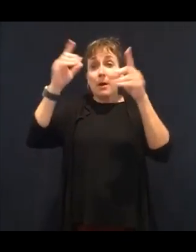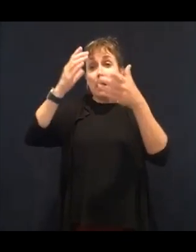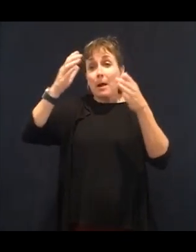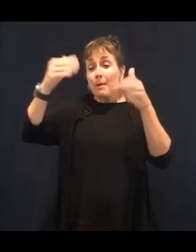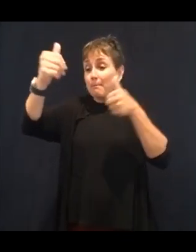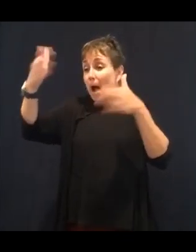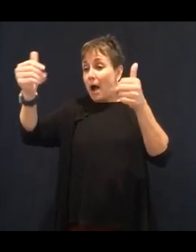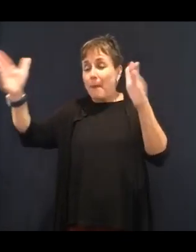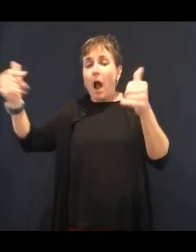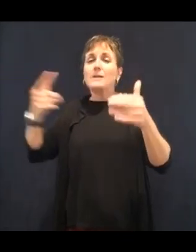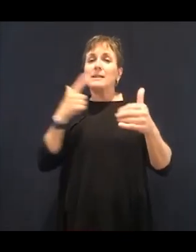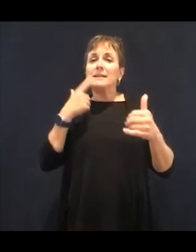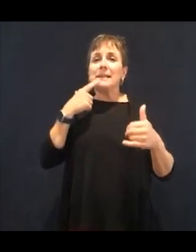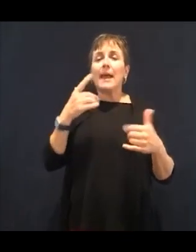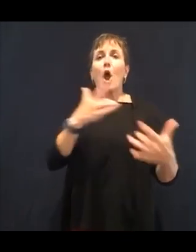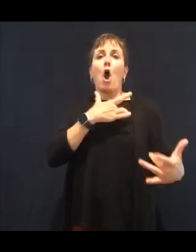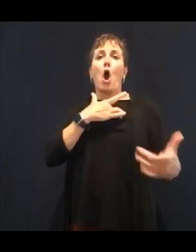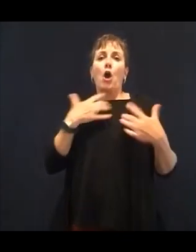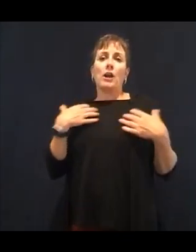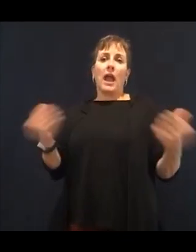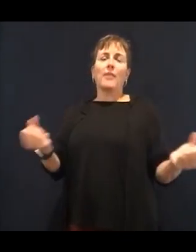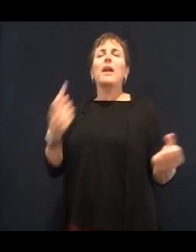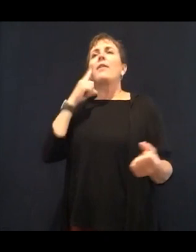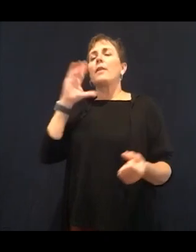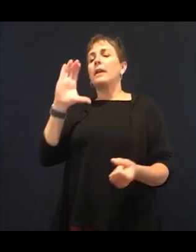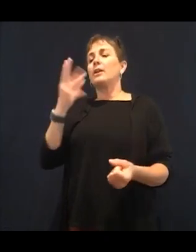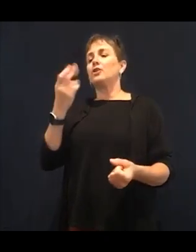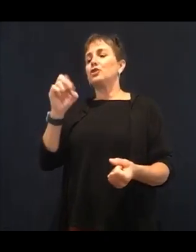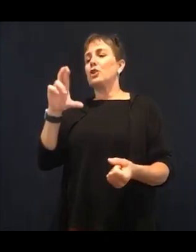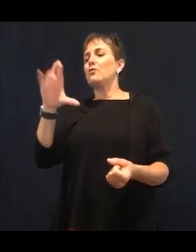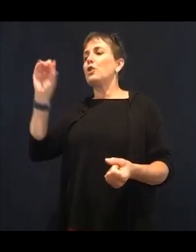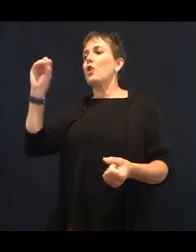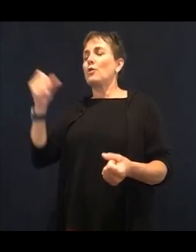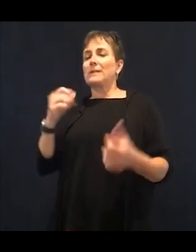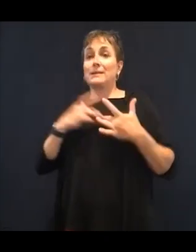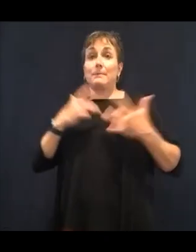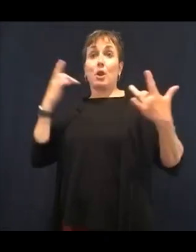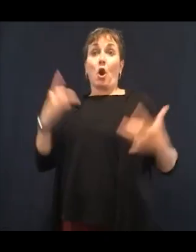Special K, those kinds of things, right? So products can